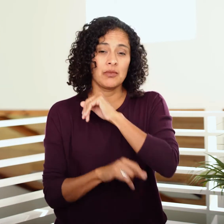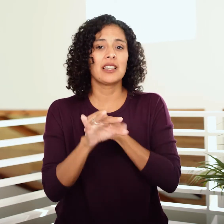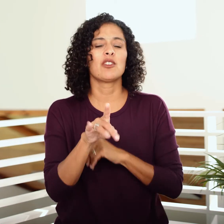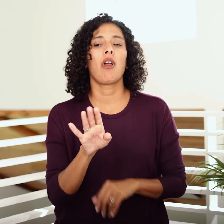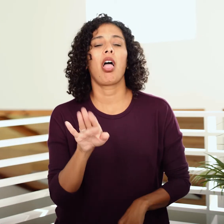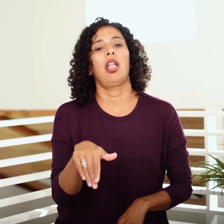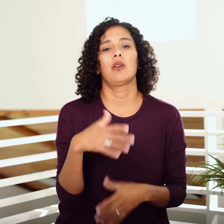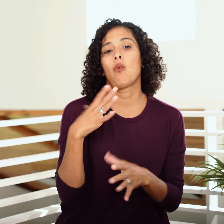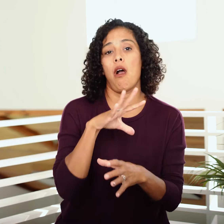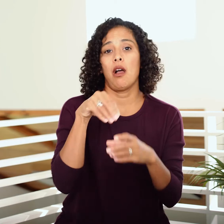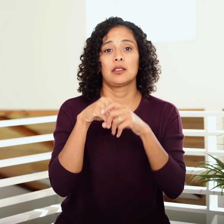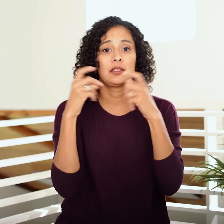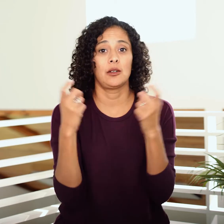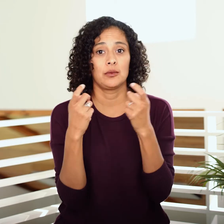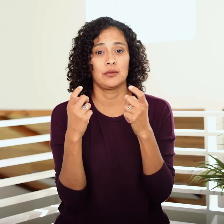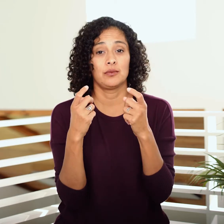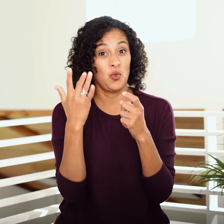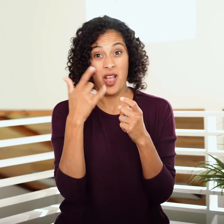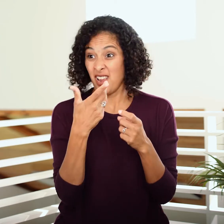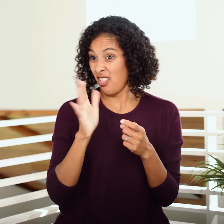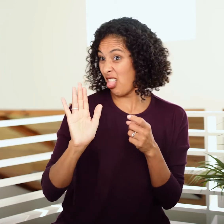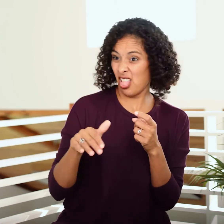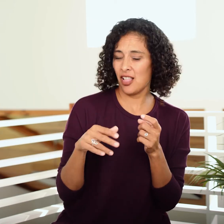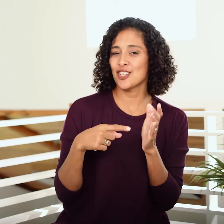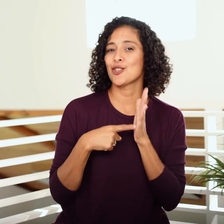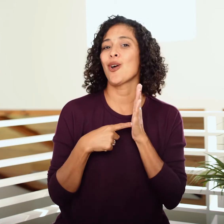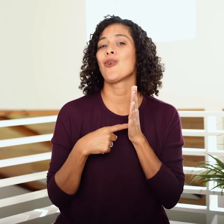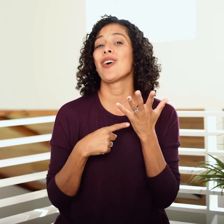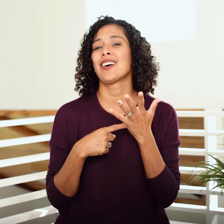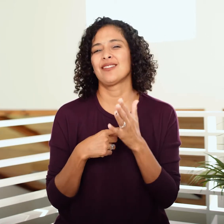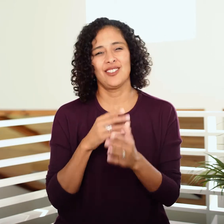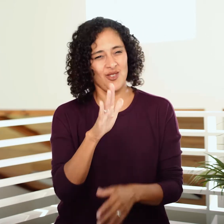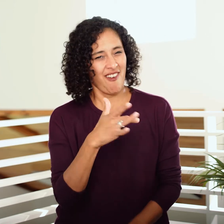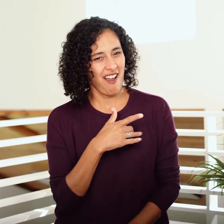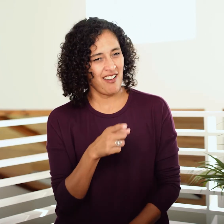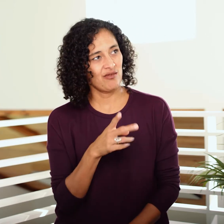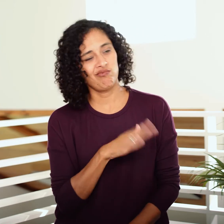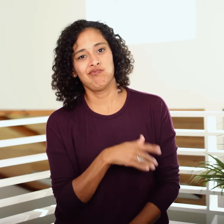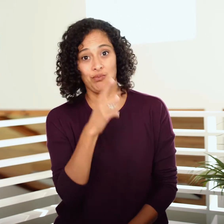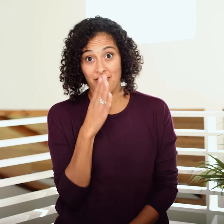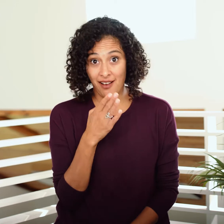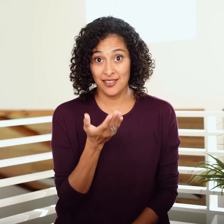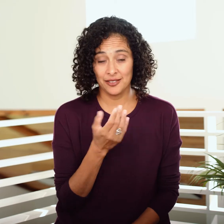if you opt out of the celebration altogether, because you can imagine what that might reveal about your heart toward God.